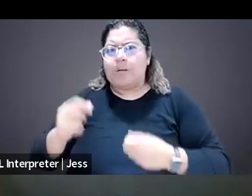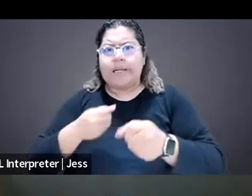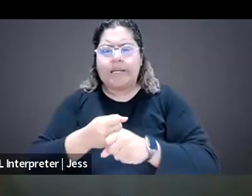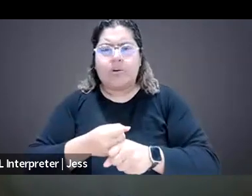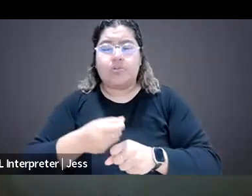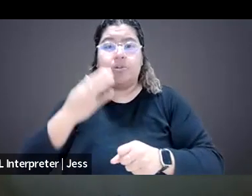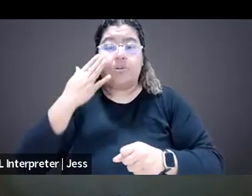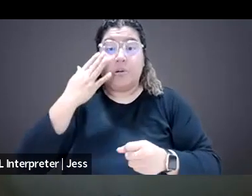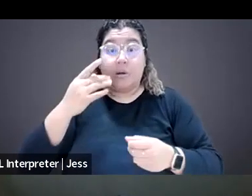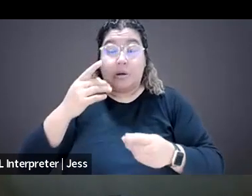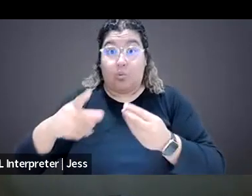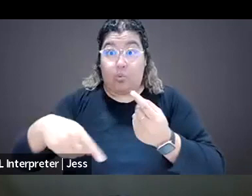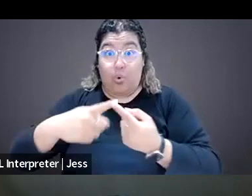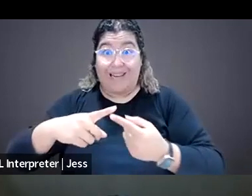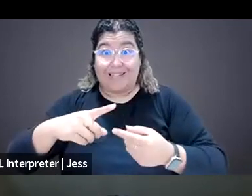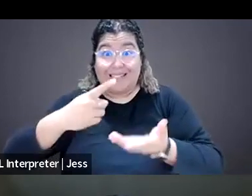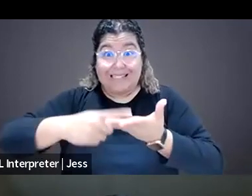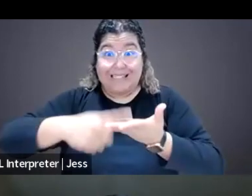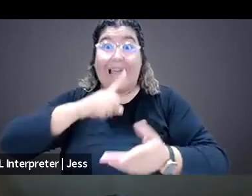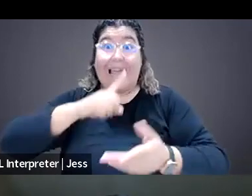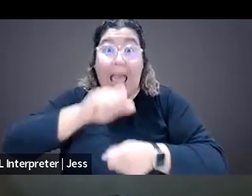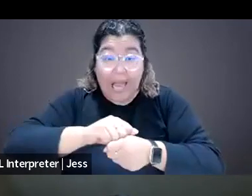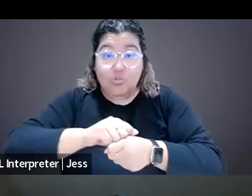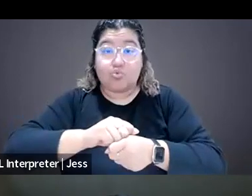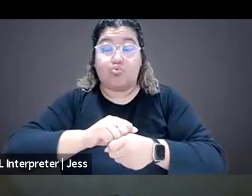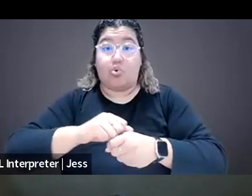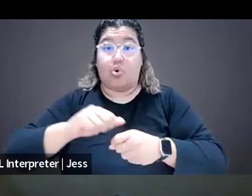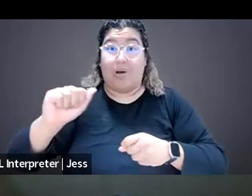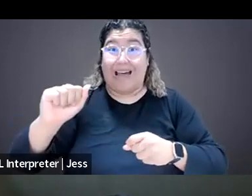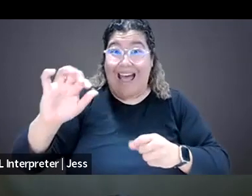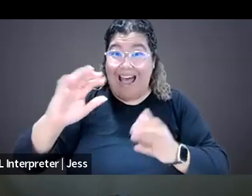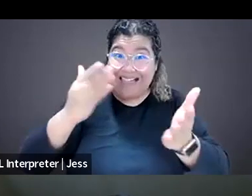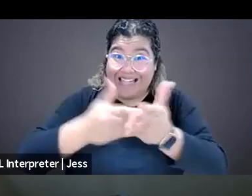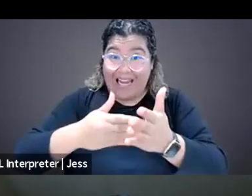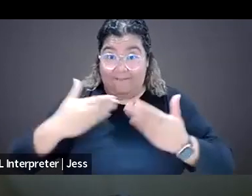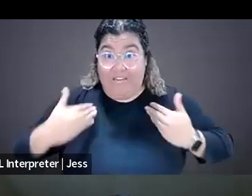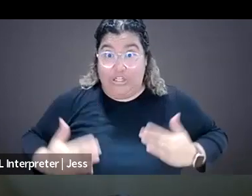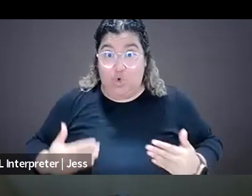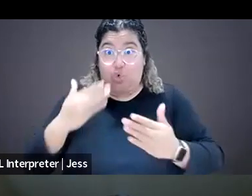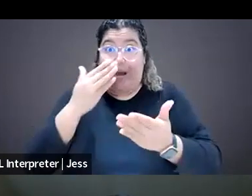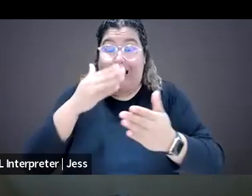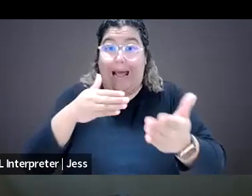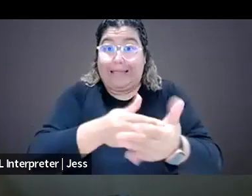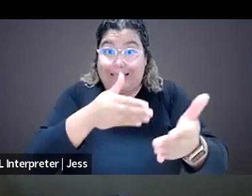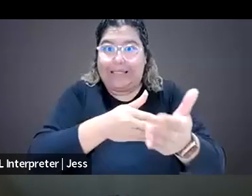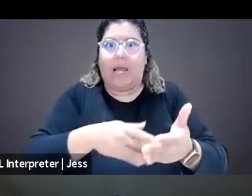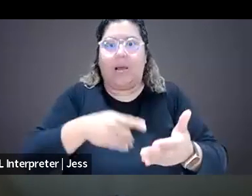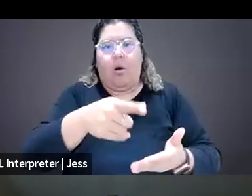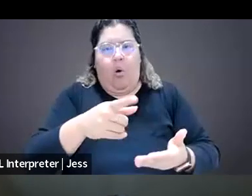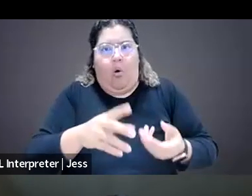but we need to see that change when it comes to online attacks and online violence and really for news organizations regardless